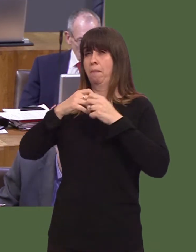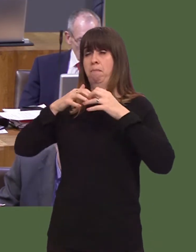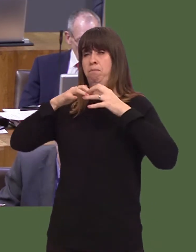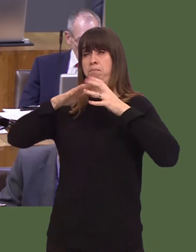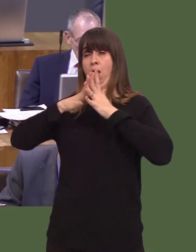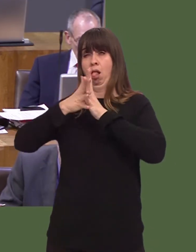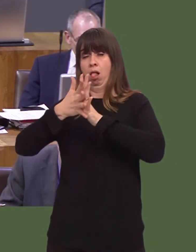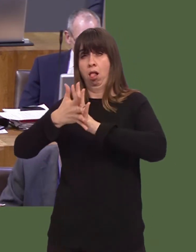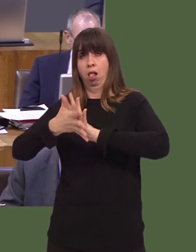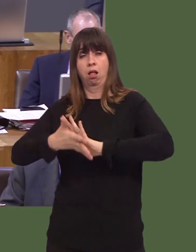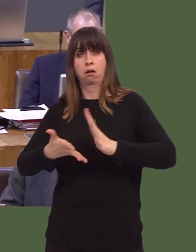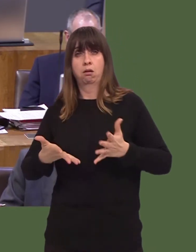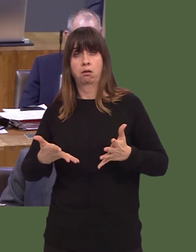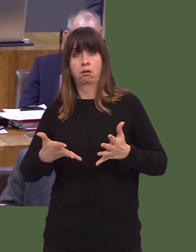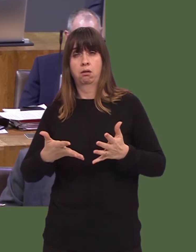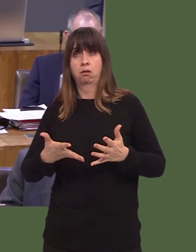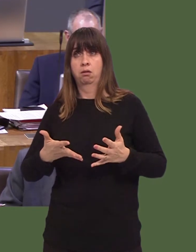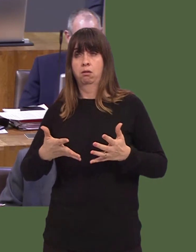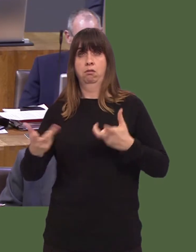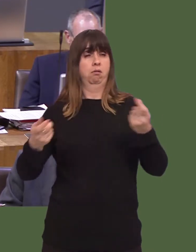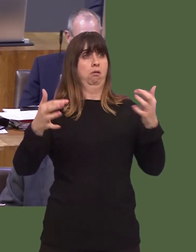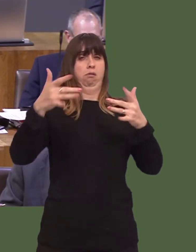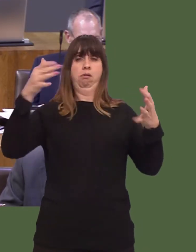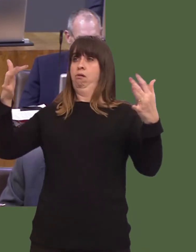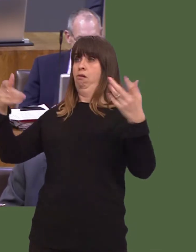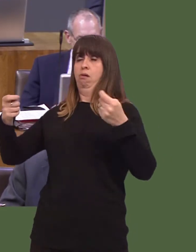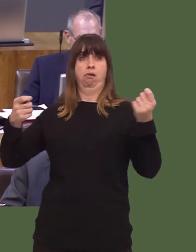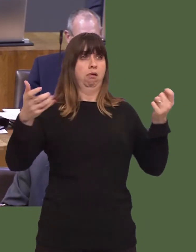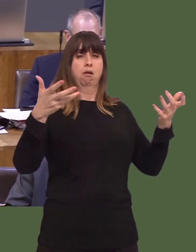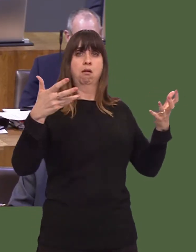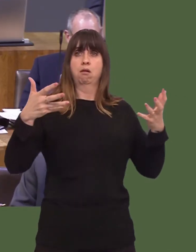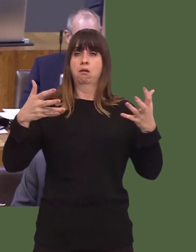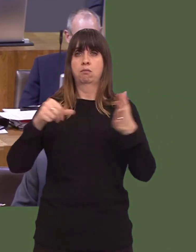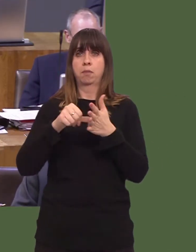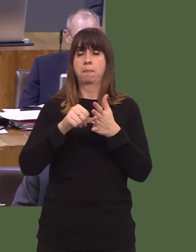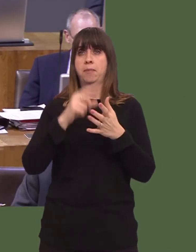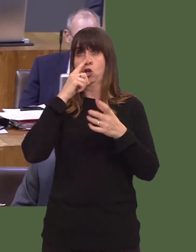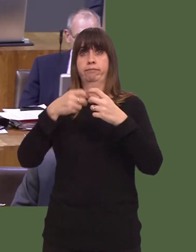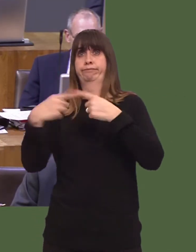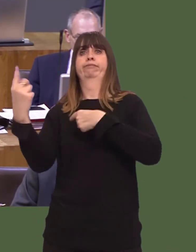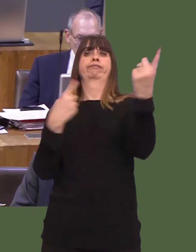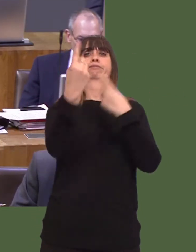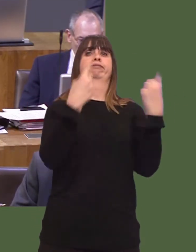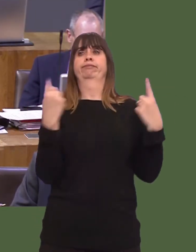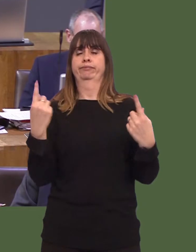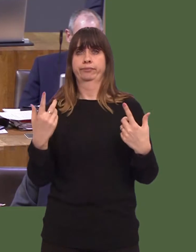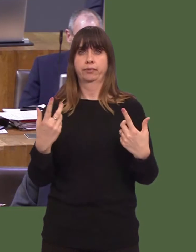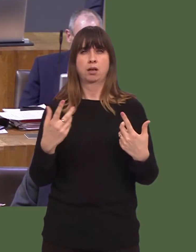In particular, one thing that is not often mentioned, but I think is worth noting, is